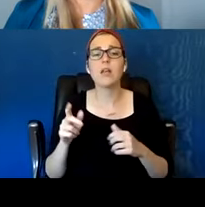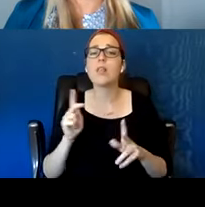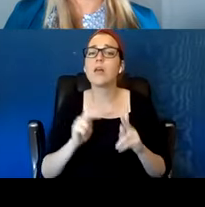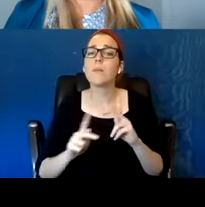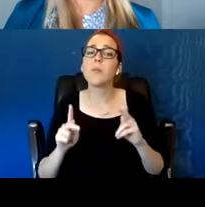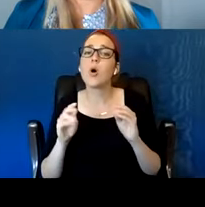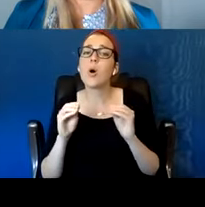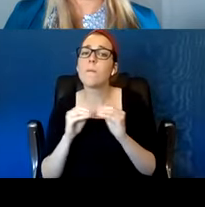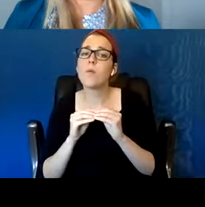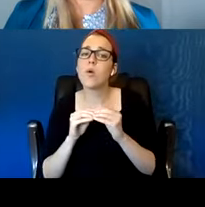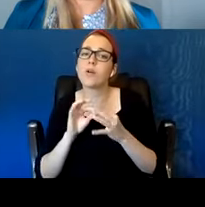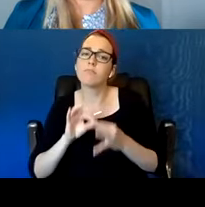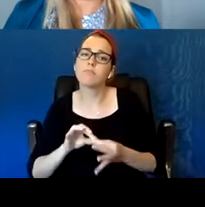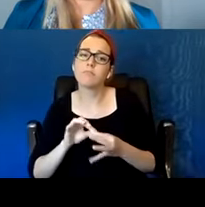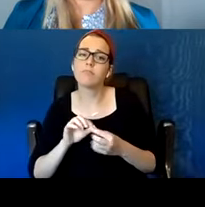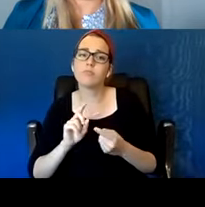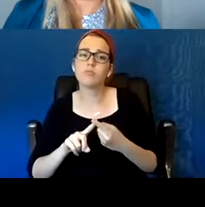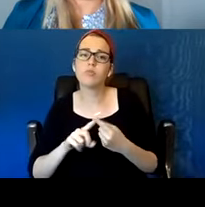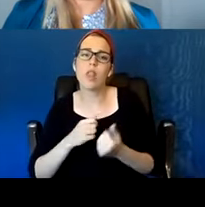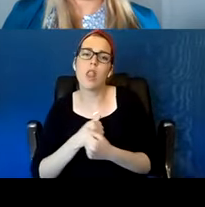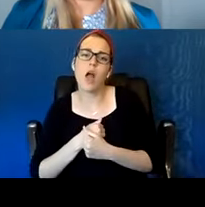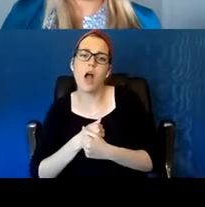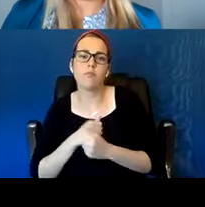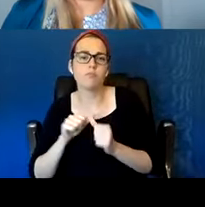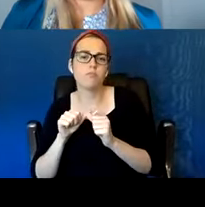The other two when to extreme tend to burnout.